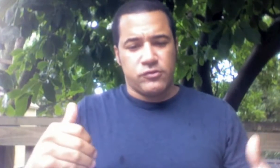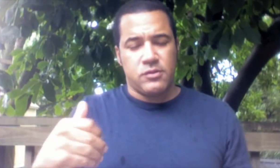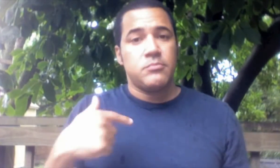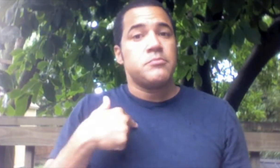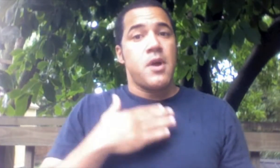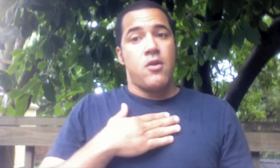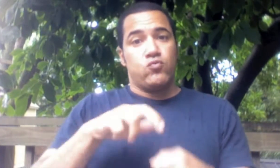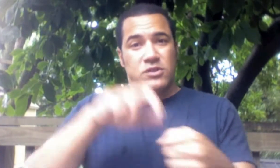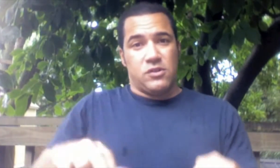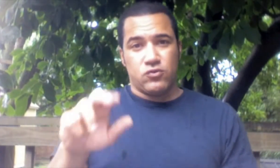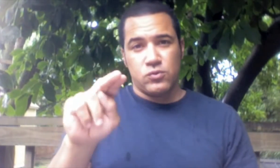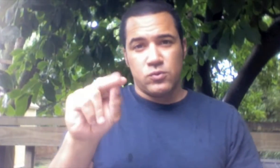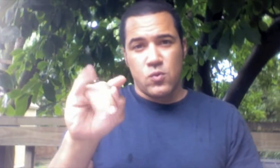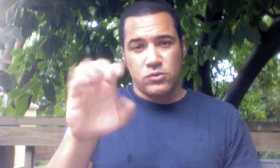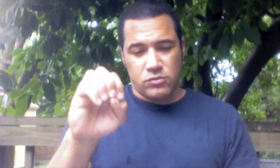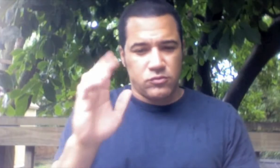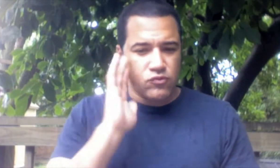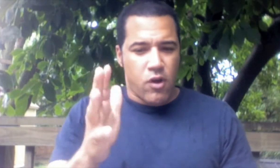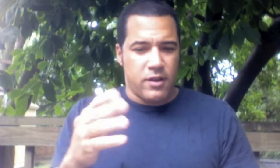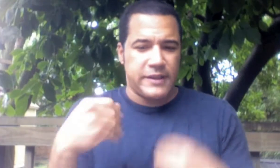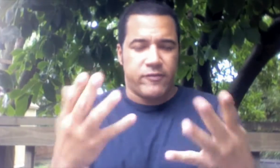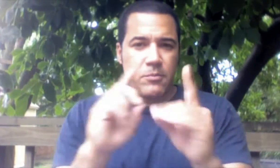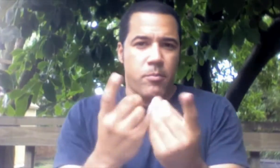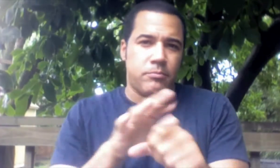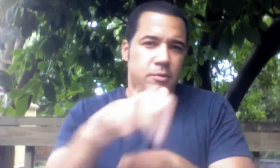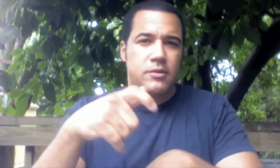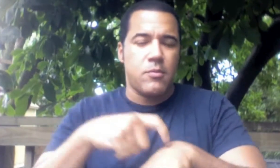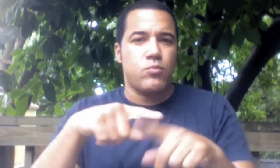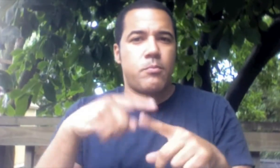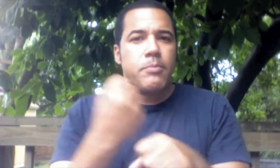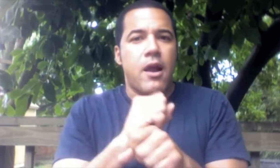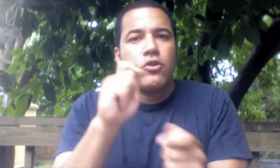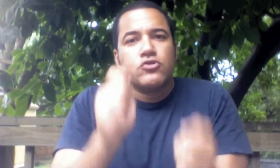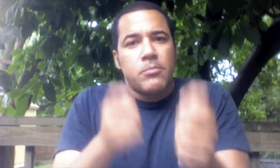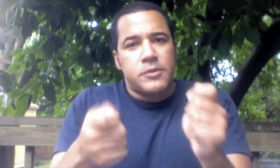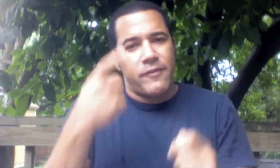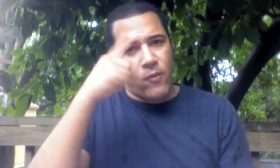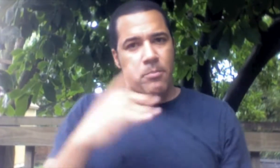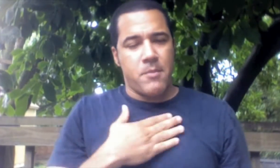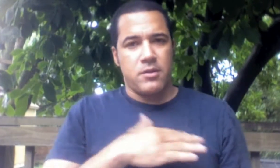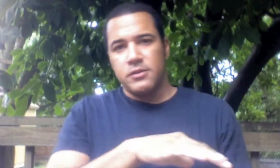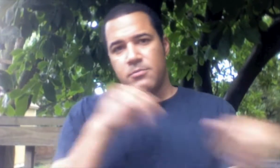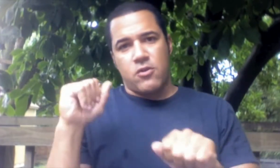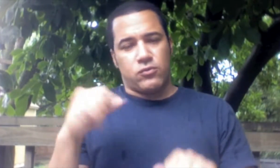my resignation notice shall give the Department ample time to make adjustments for my departure.